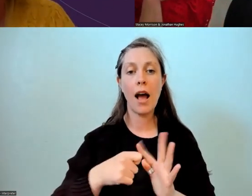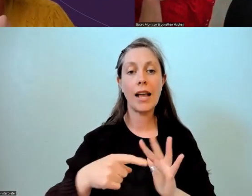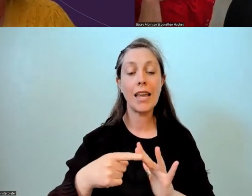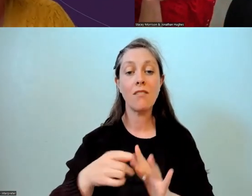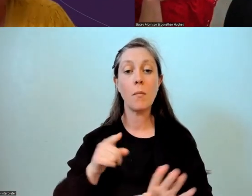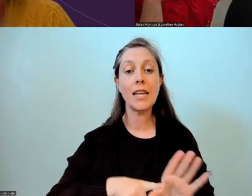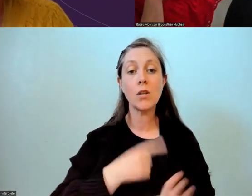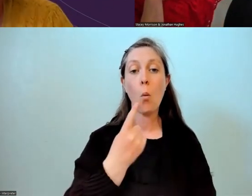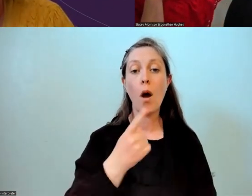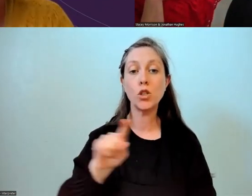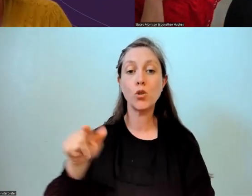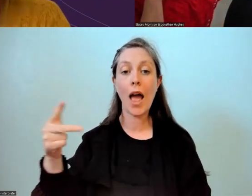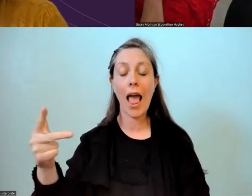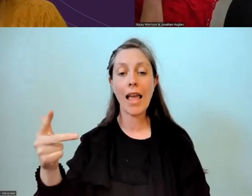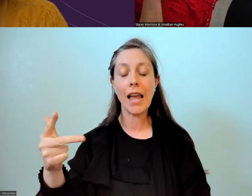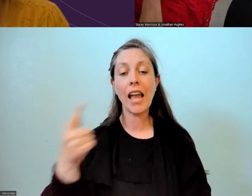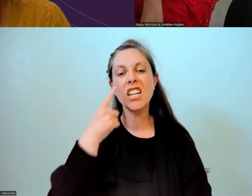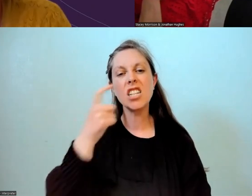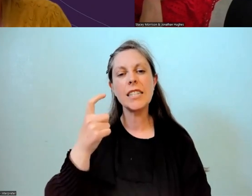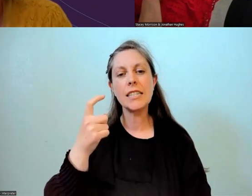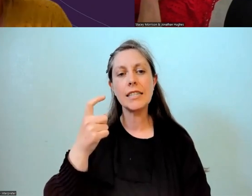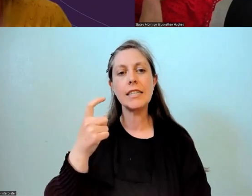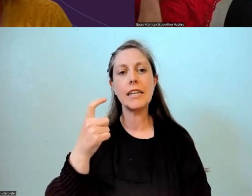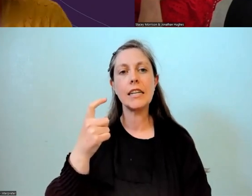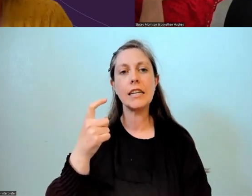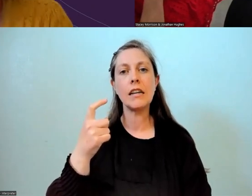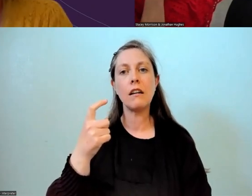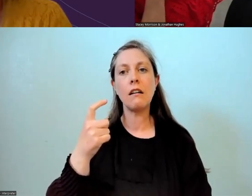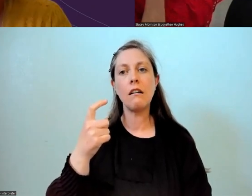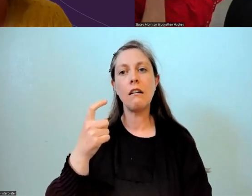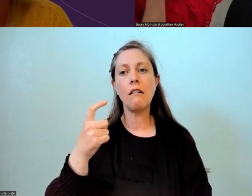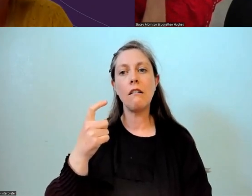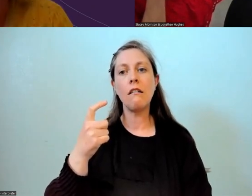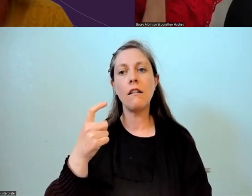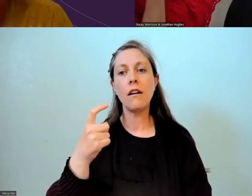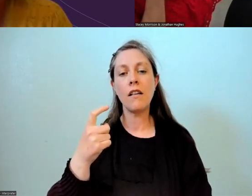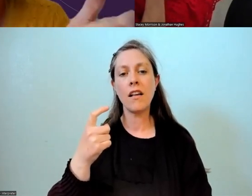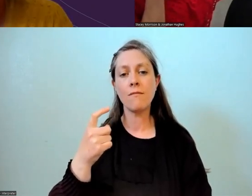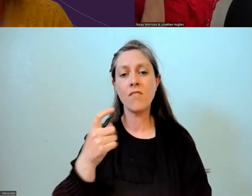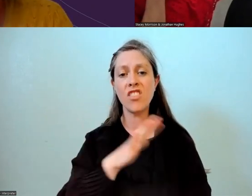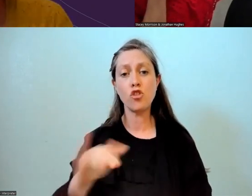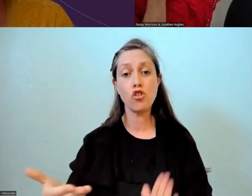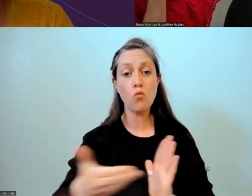and has noticed a decline in the capability of children coming in, and families are busy